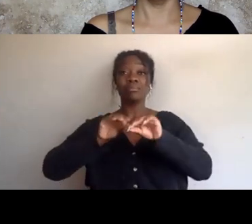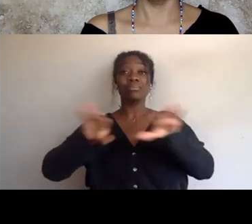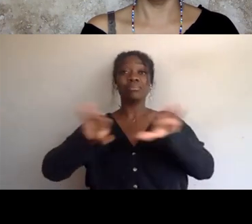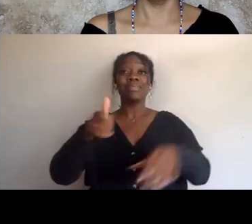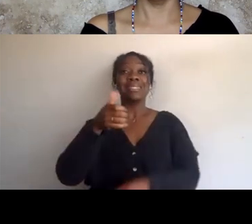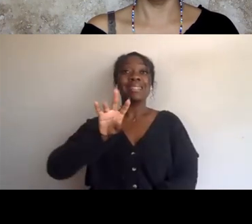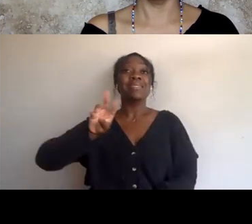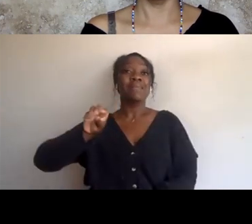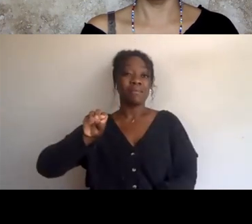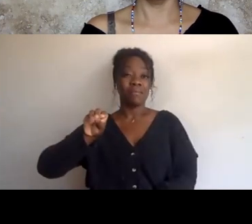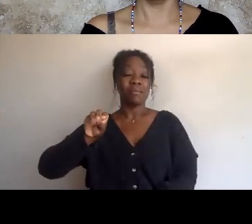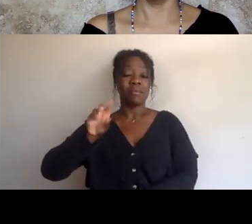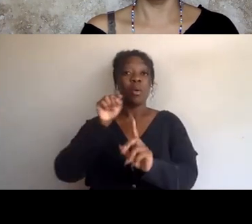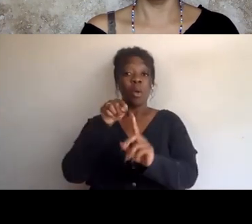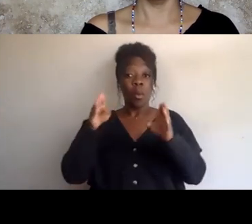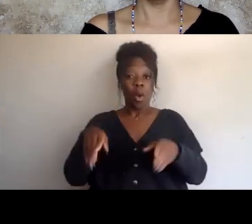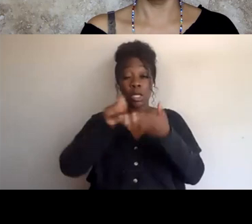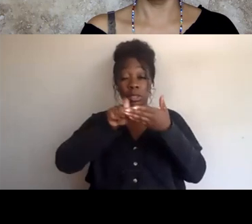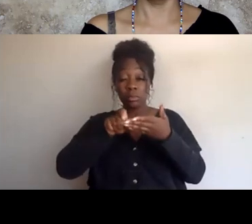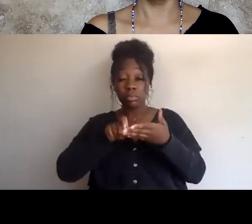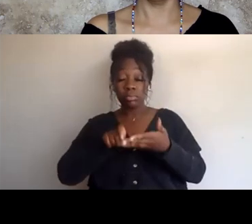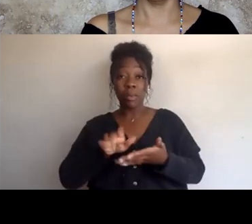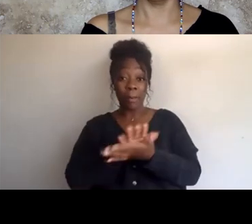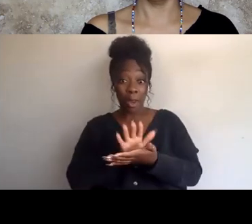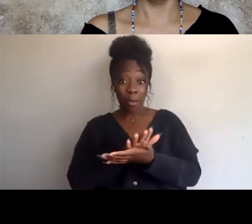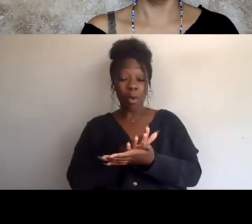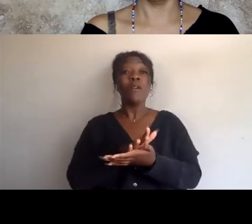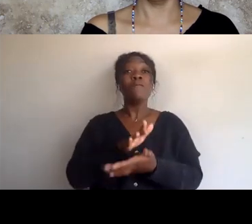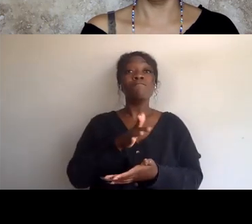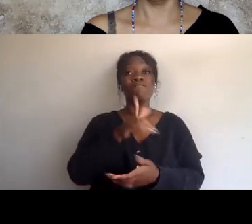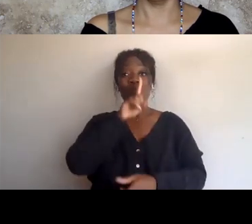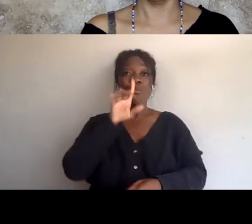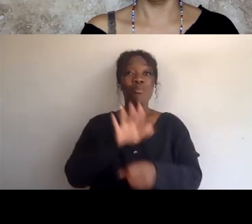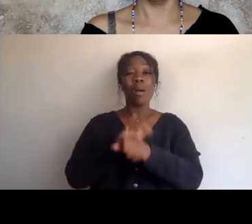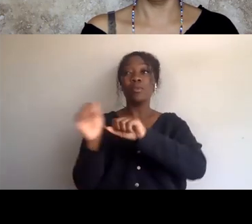wrote a paper and promised the Jews a national home. The national home he promised them,